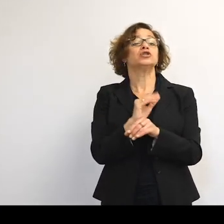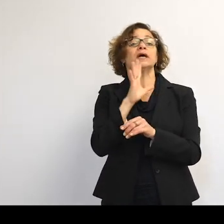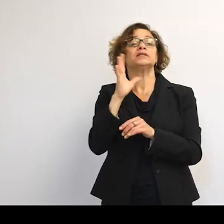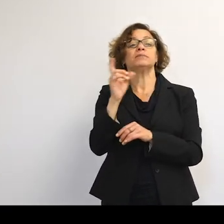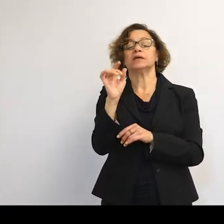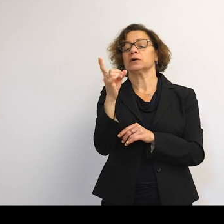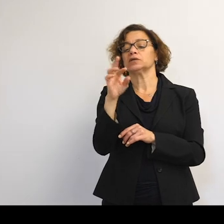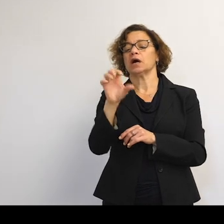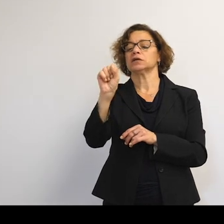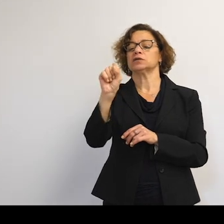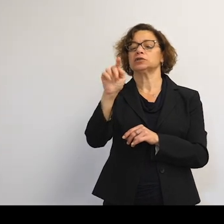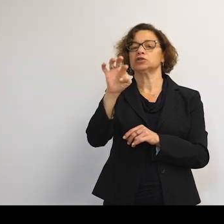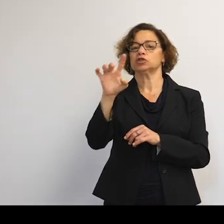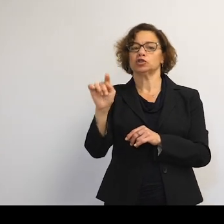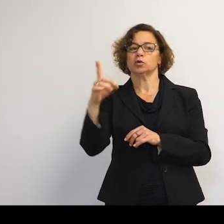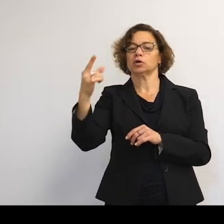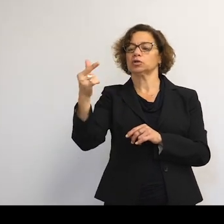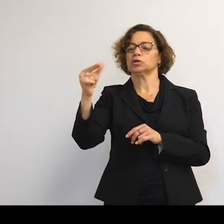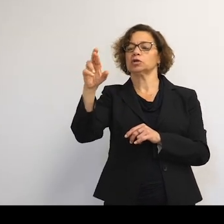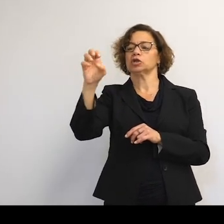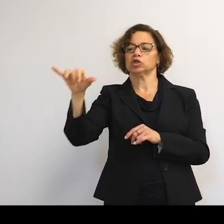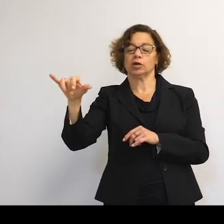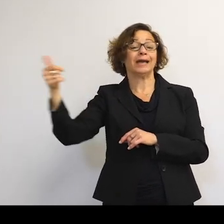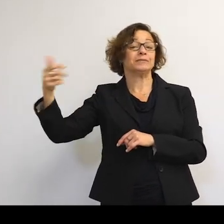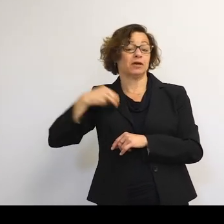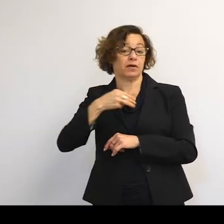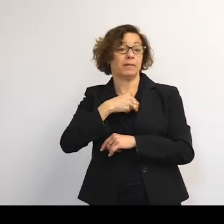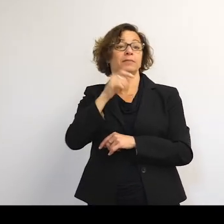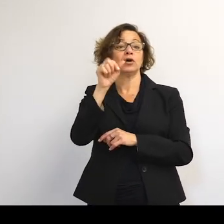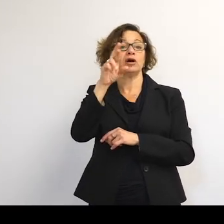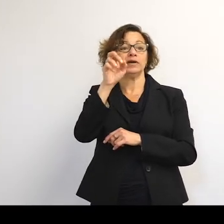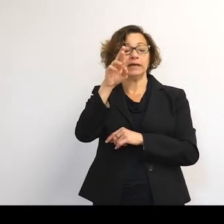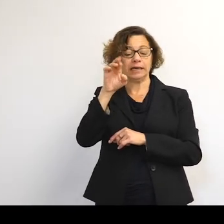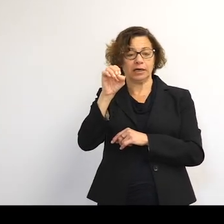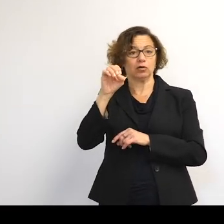takes up this topic. Dr. Grey is a member of the Aerospace Center of Excellence